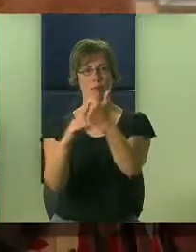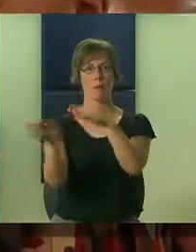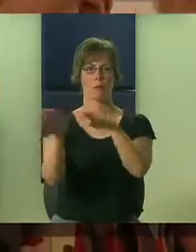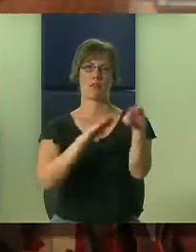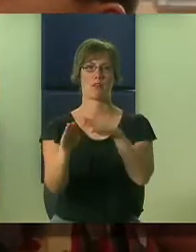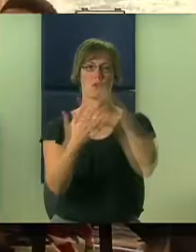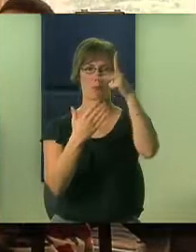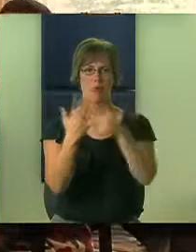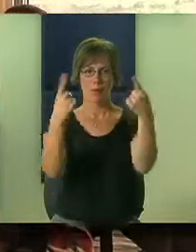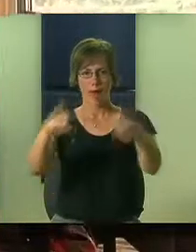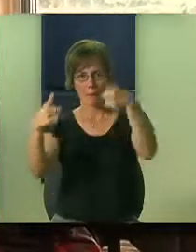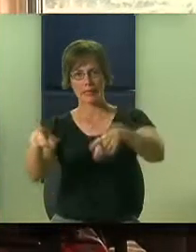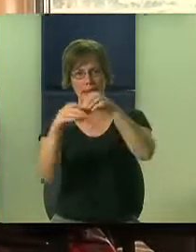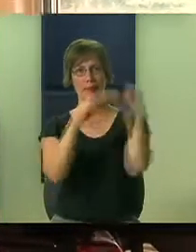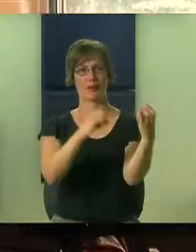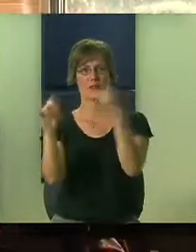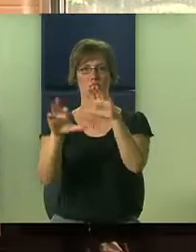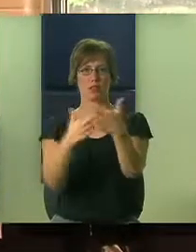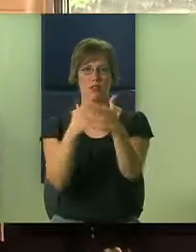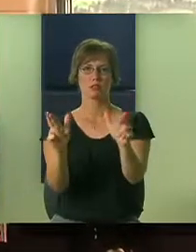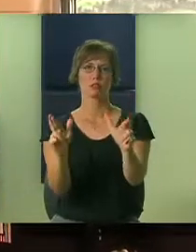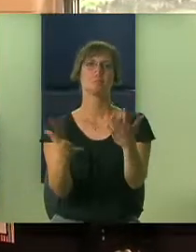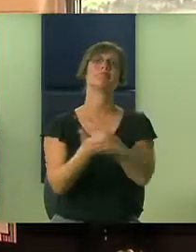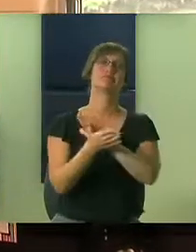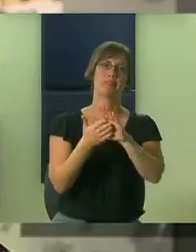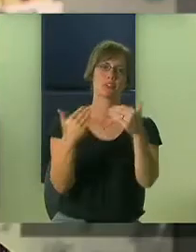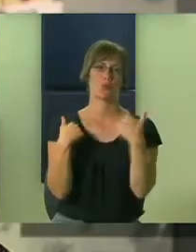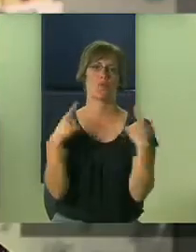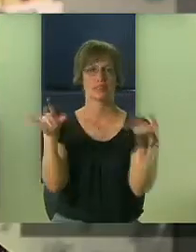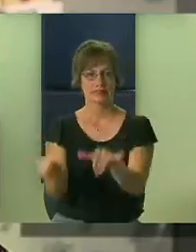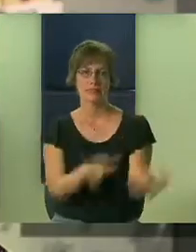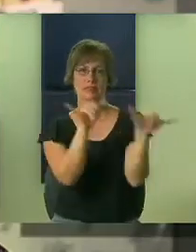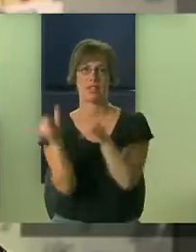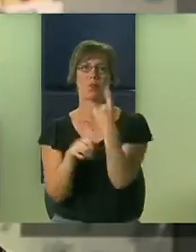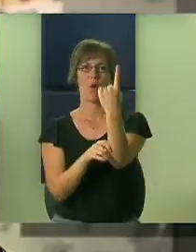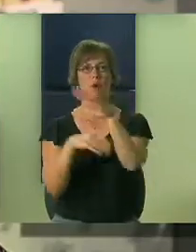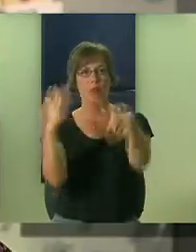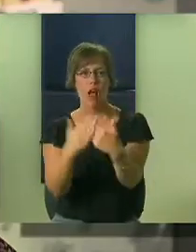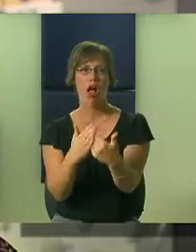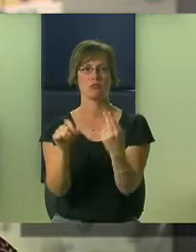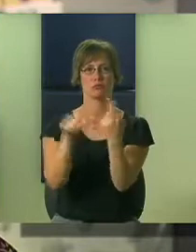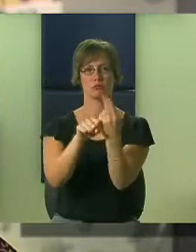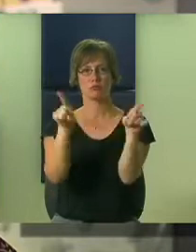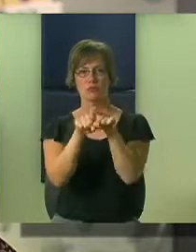Terri Nilson-Bugella: Everybody had their own behavior program going on in their classroom